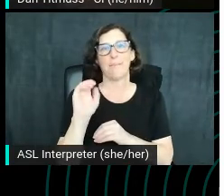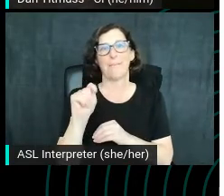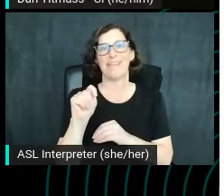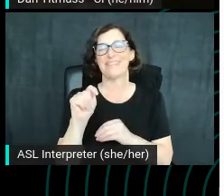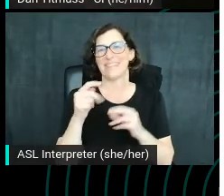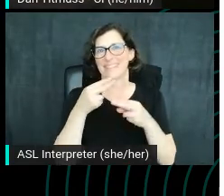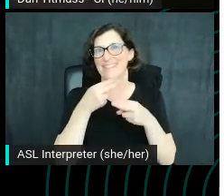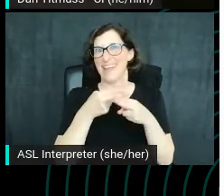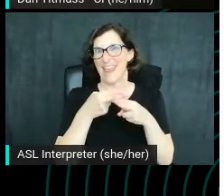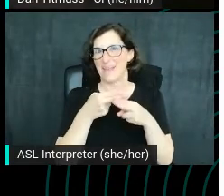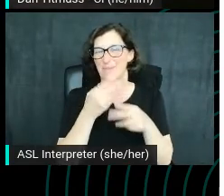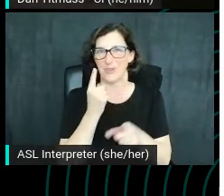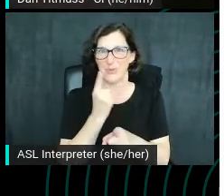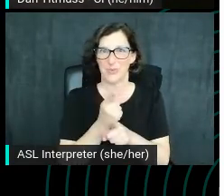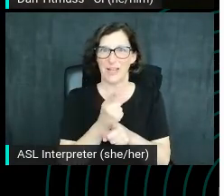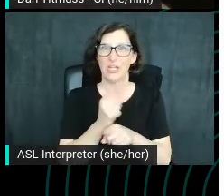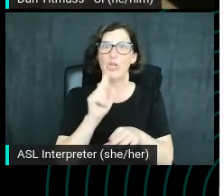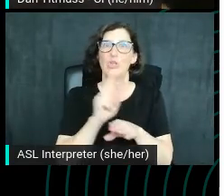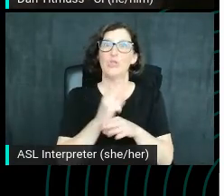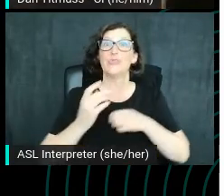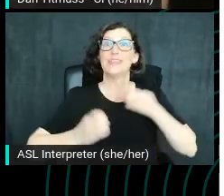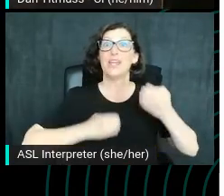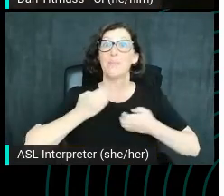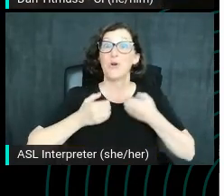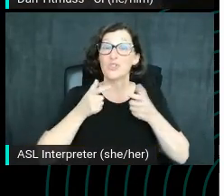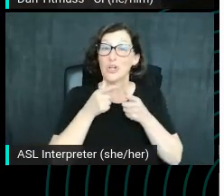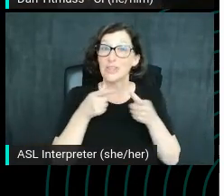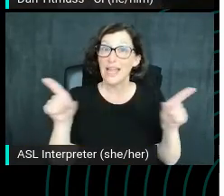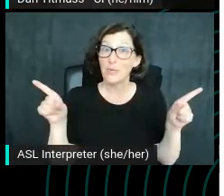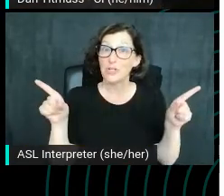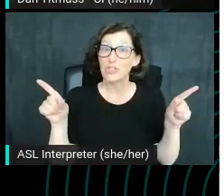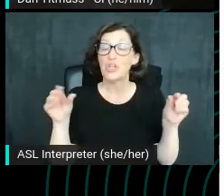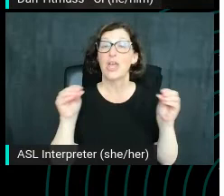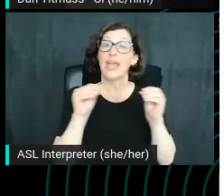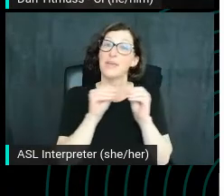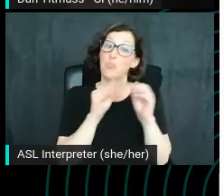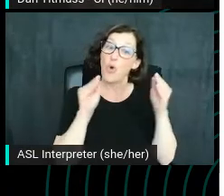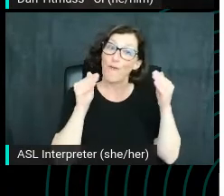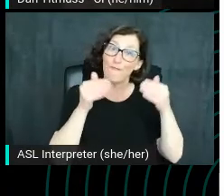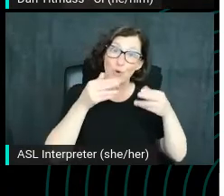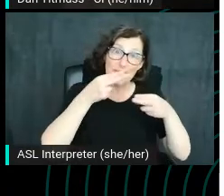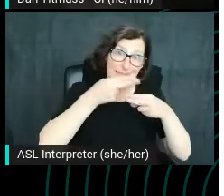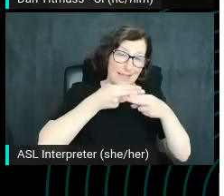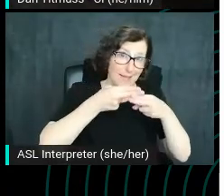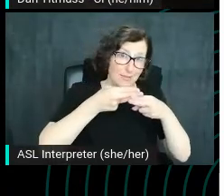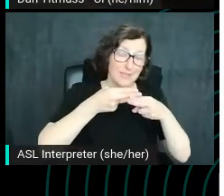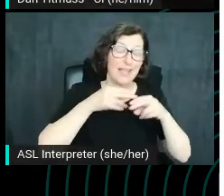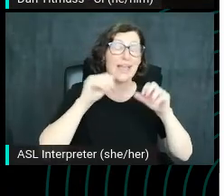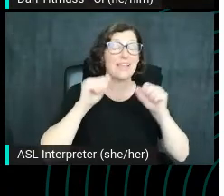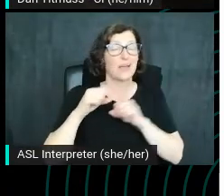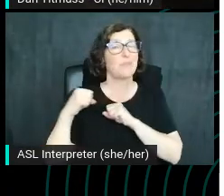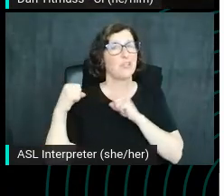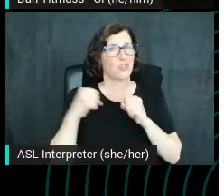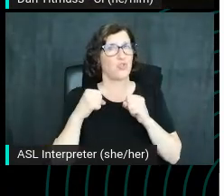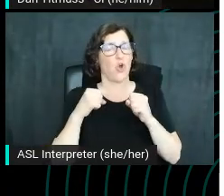Using emotional language and offering slightly more clickbait focused titles can be a very strong tactic for YouTube SEO.